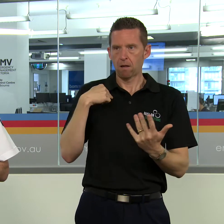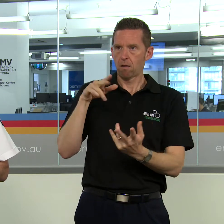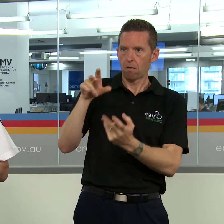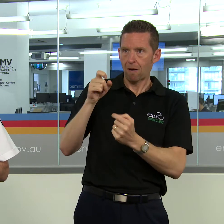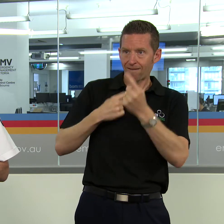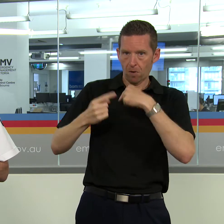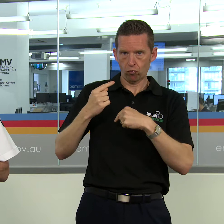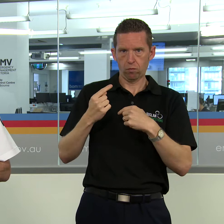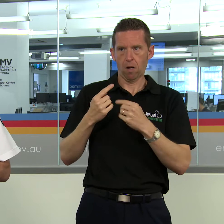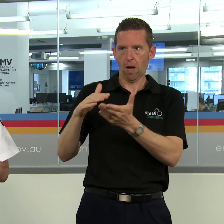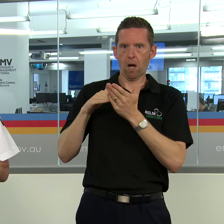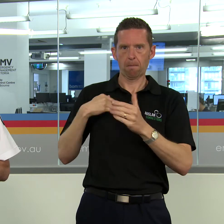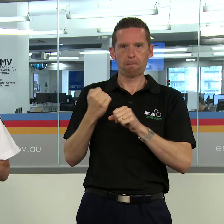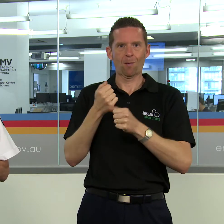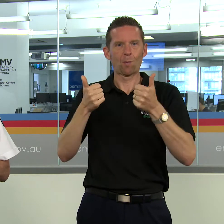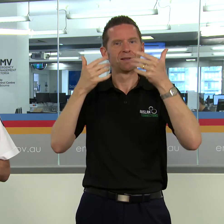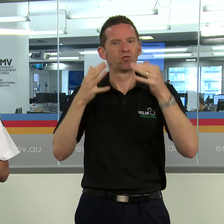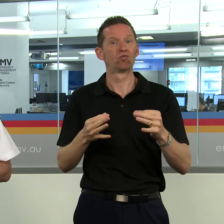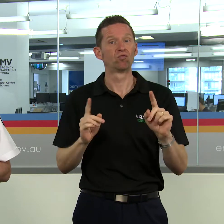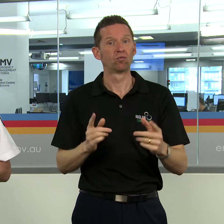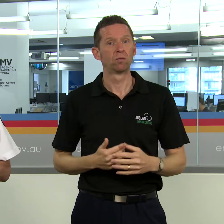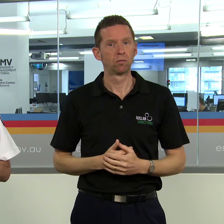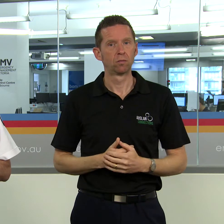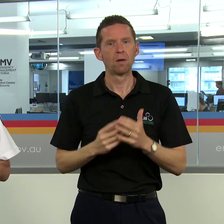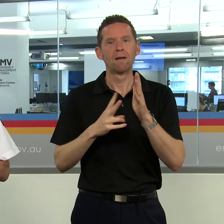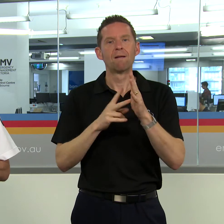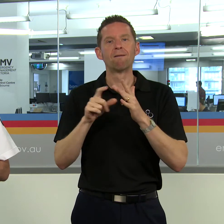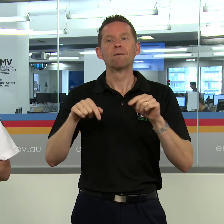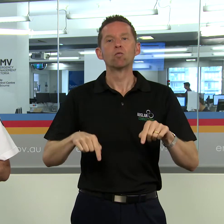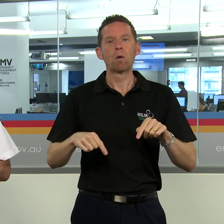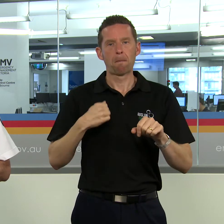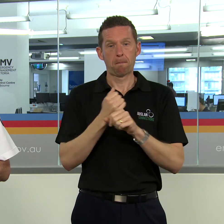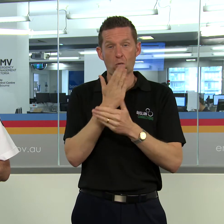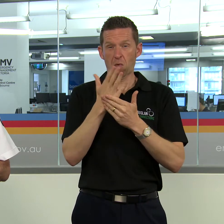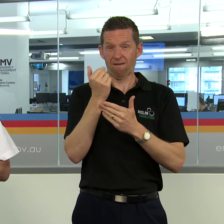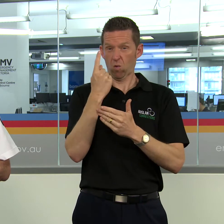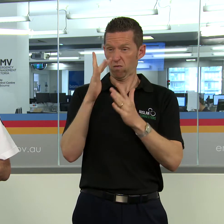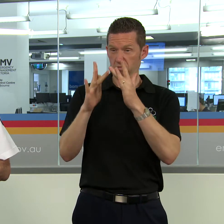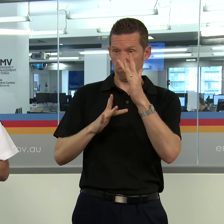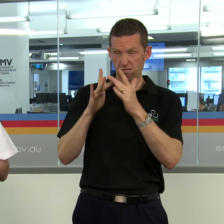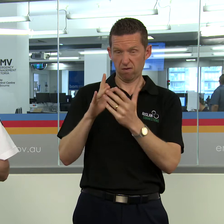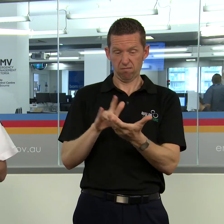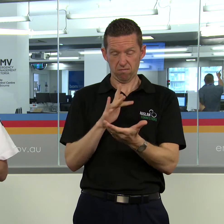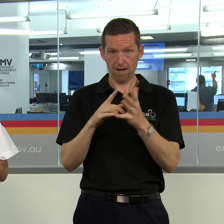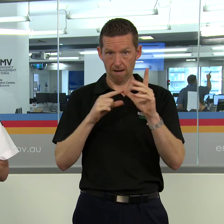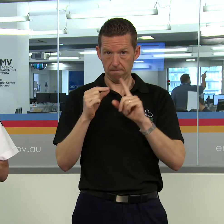for you to make a good decision? And we in Victoria have made sure that we’ve got one website, one app, one process to publish